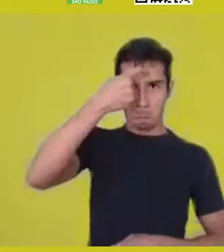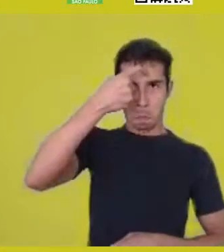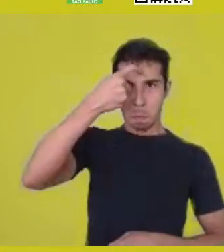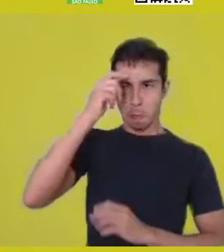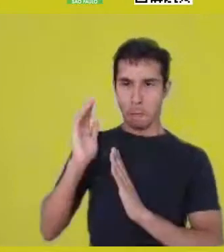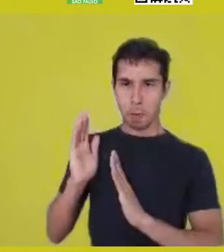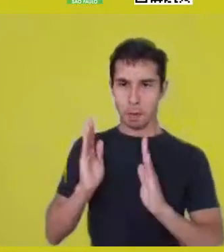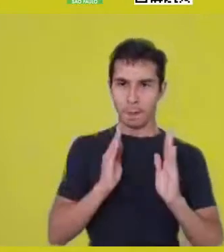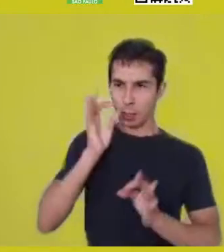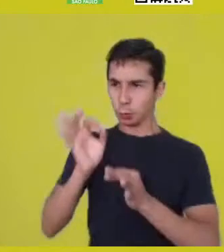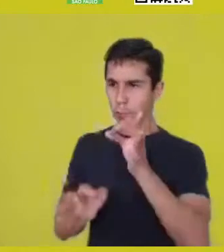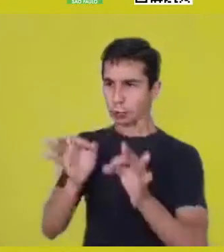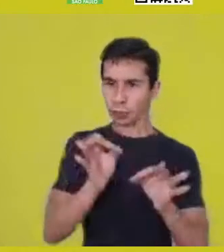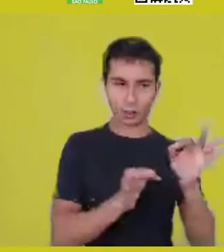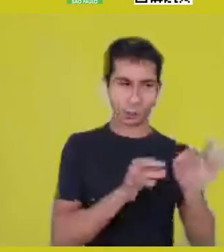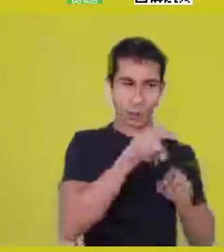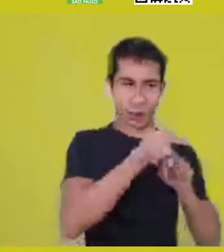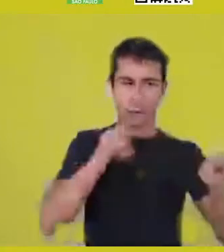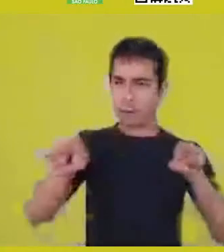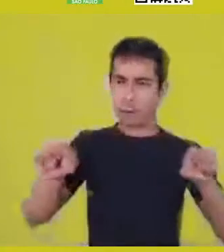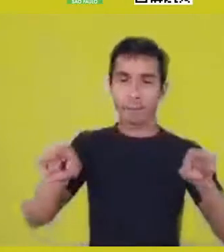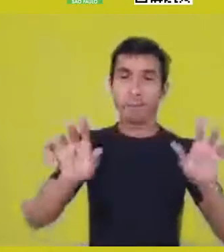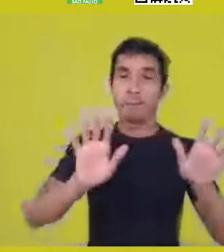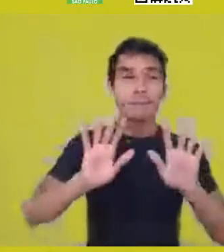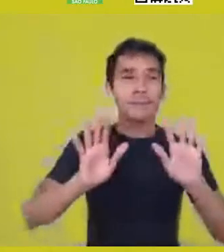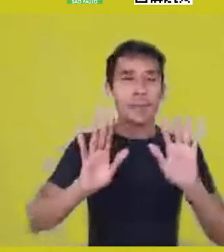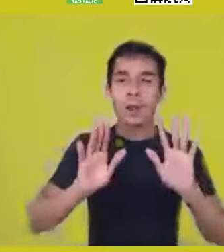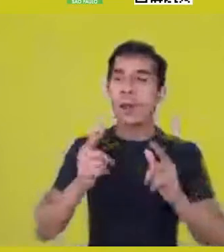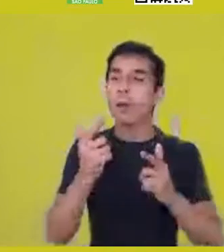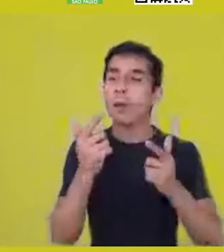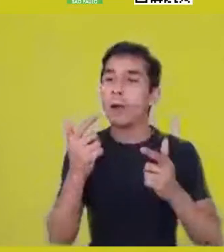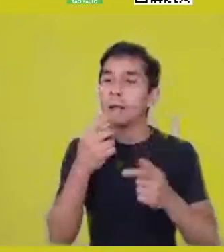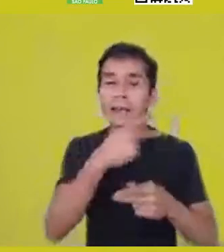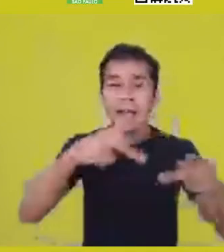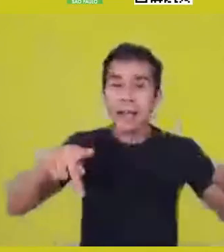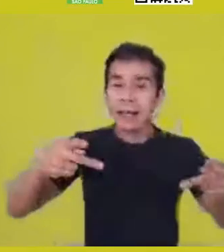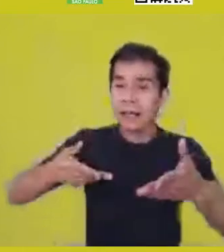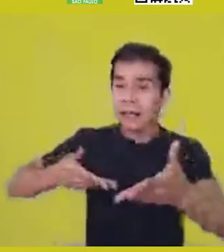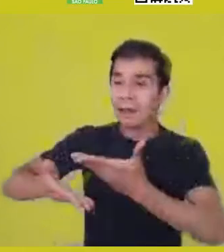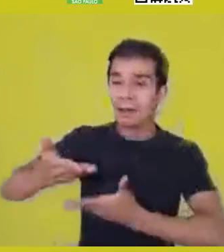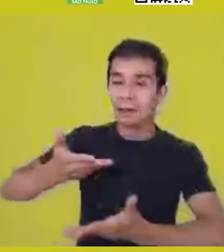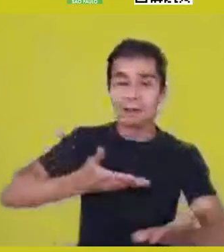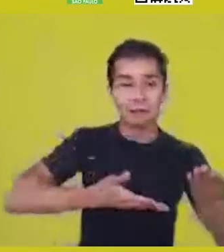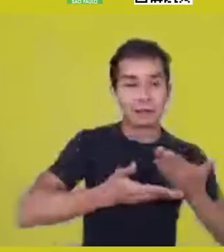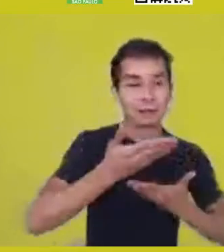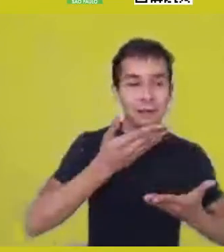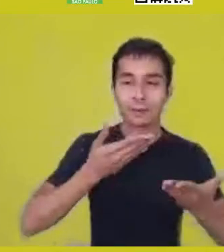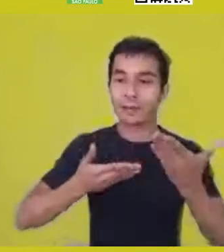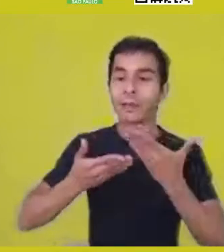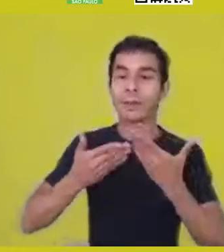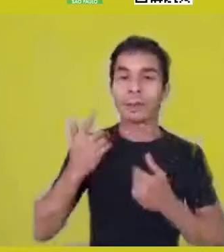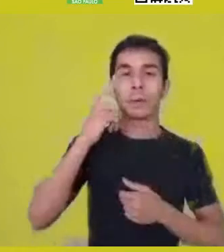rather, you will not block what others have to offer you and thus you will try to establish a communal balance